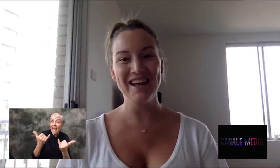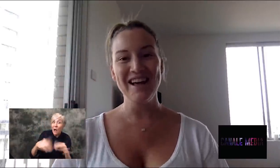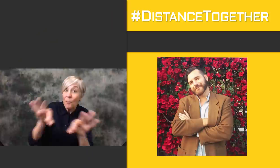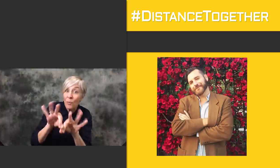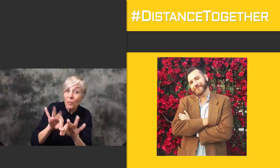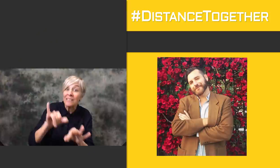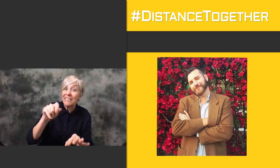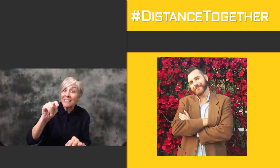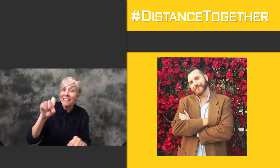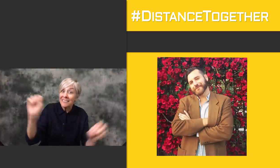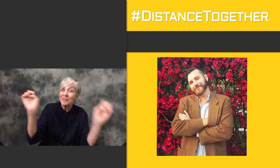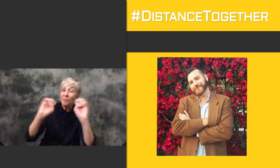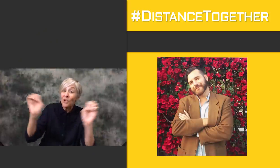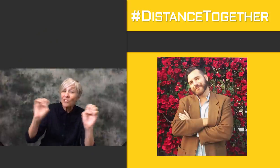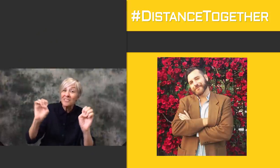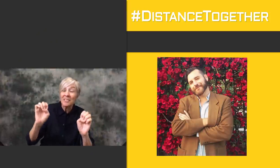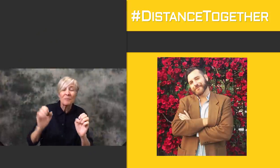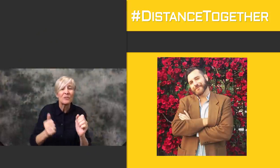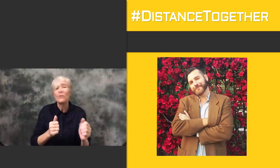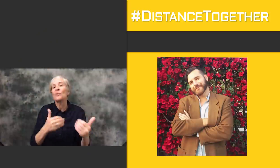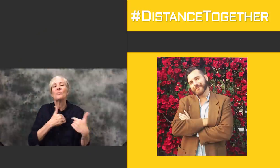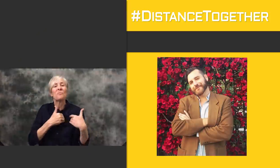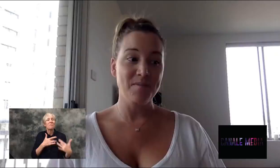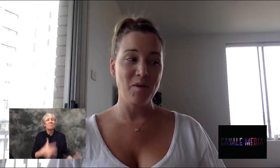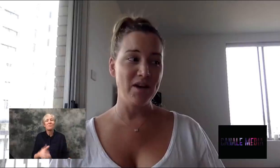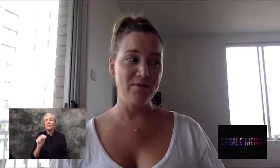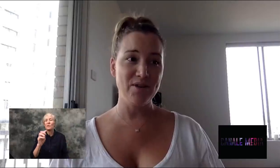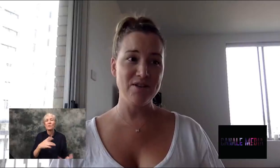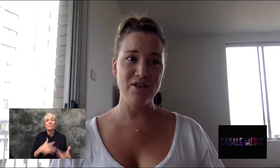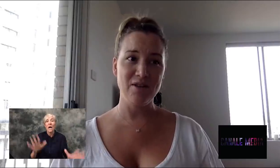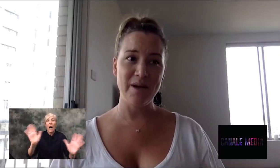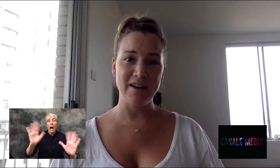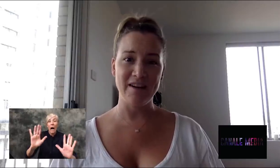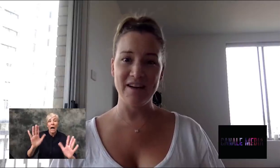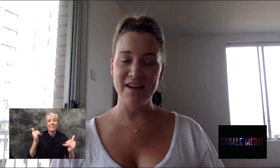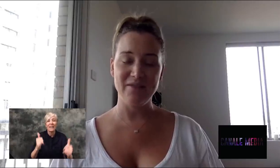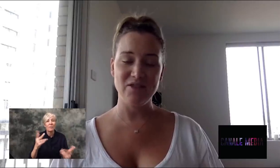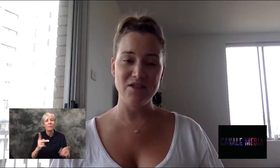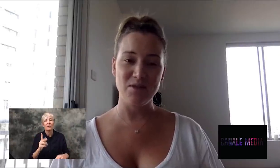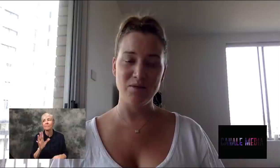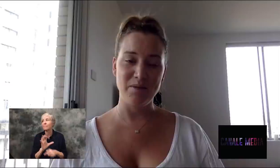What were your thoughts wouldn't you first heard about COVID 19? when I first heard about it I kind of just thought it would